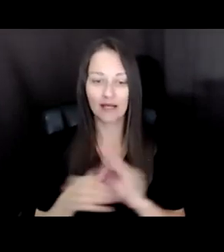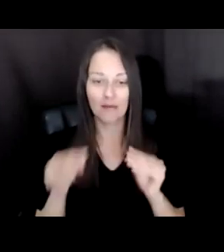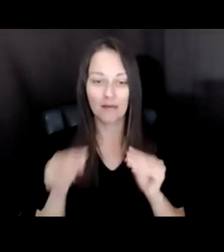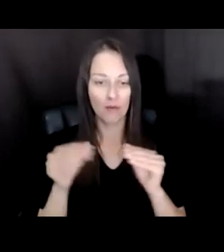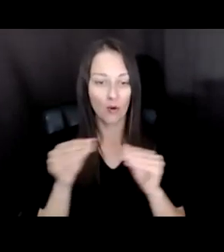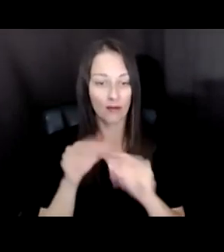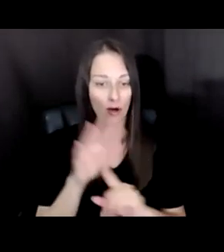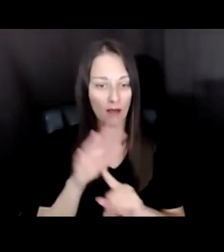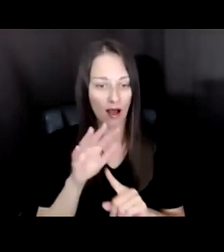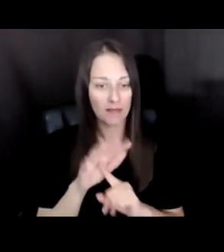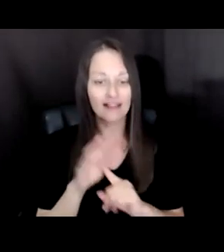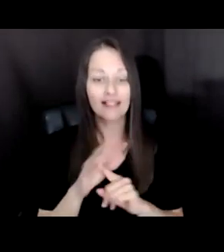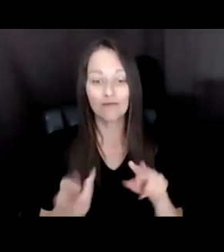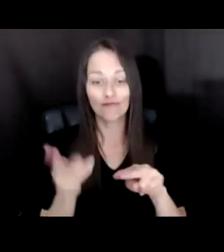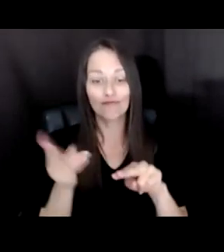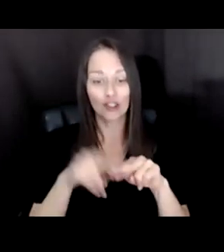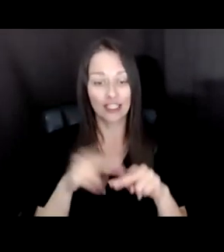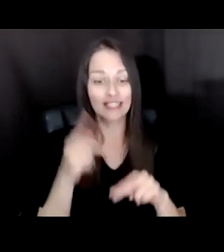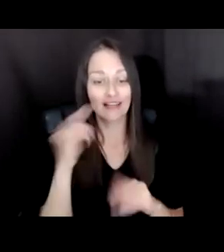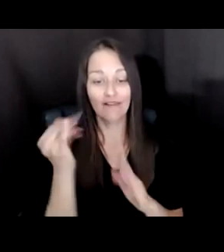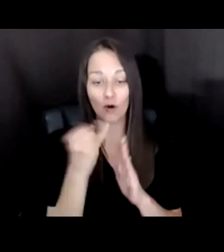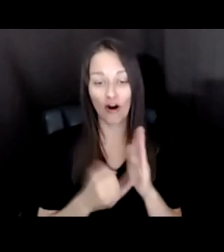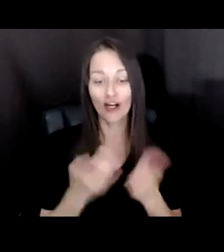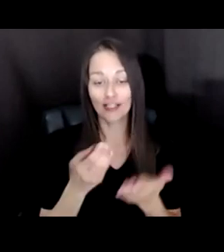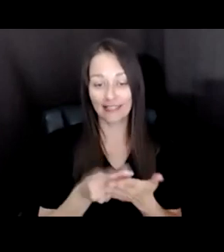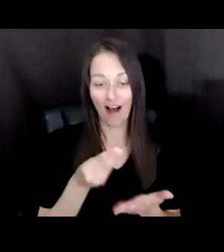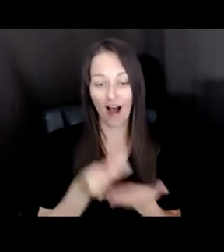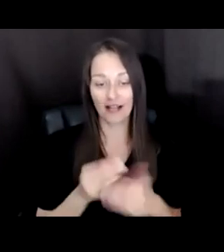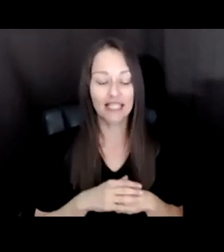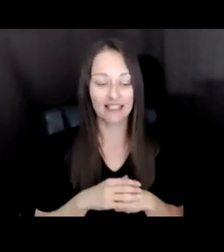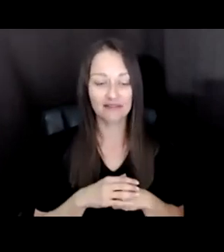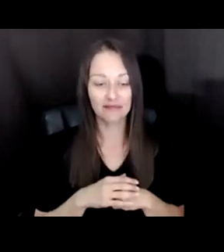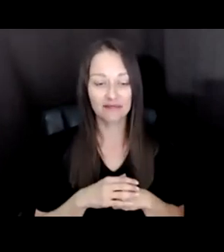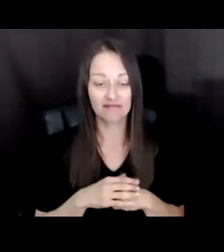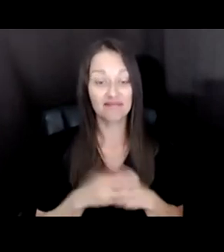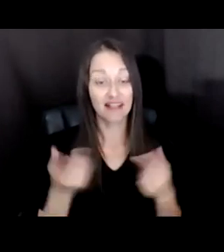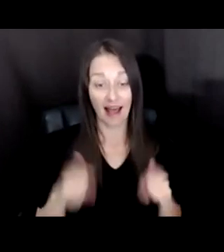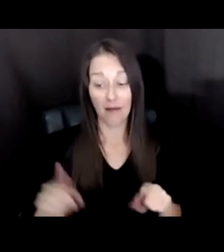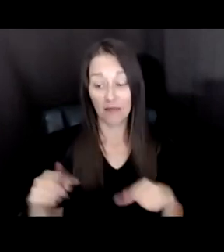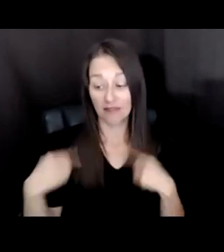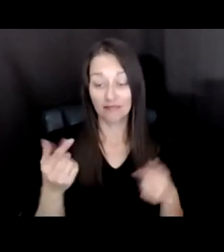ARTS ECONOMY, AND HAVE BEEN FOR YEARS. A PATTERN THAT LIKELY HAS CONTINUED THROUGHOUT THE PANDEMIC.